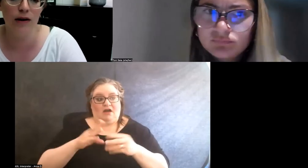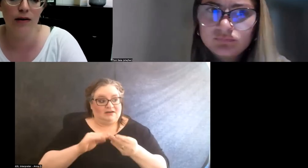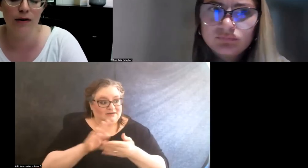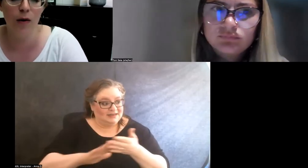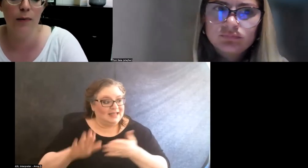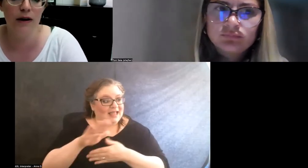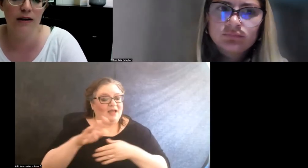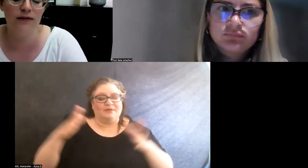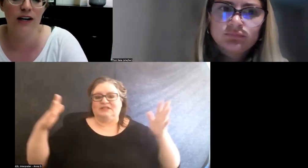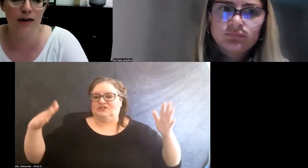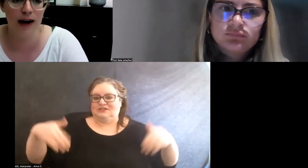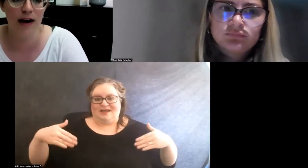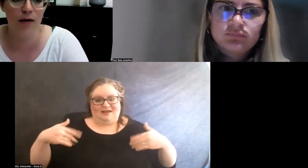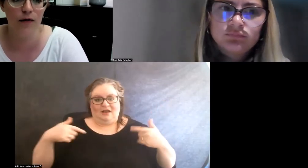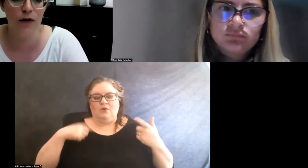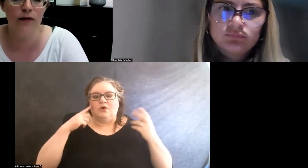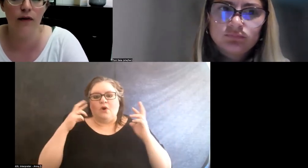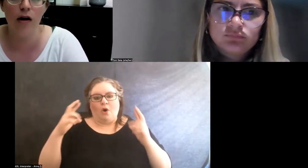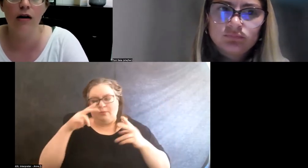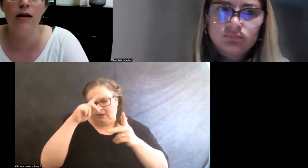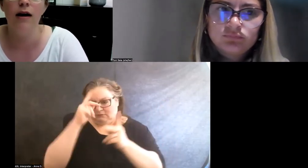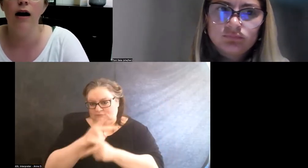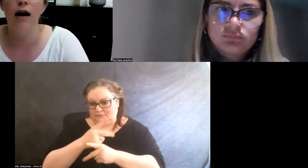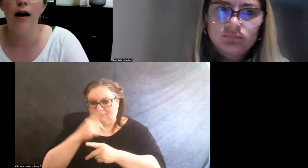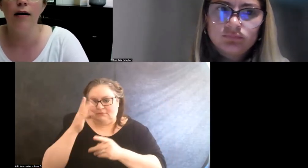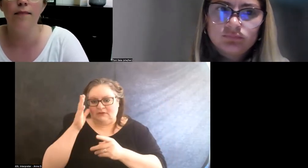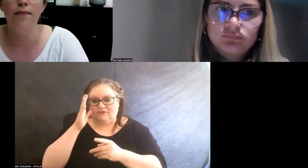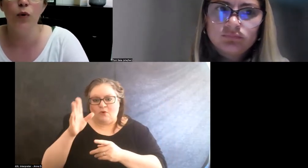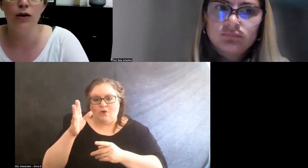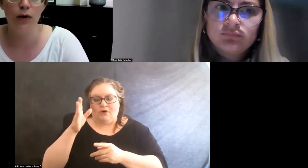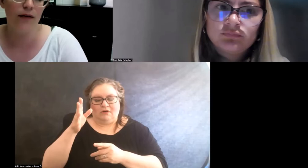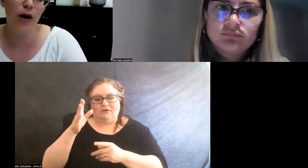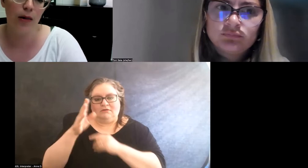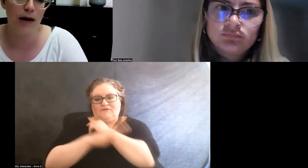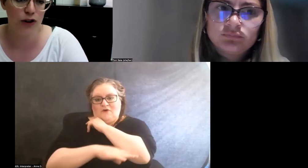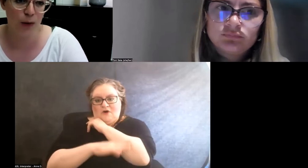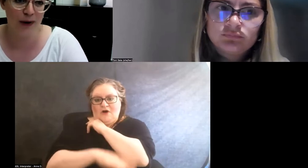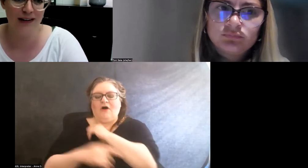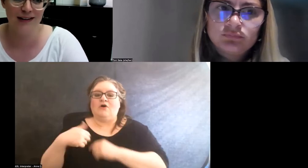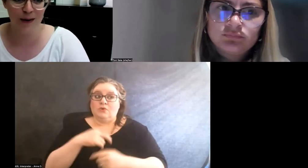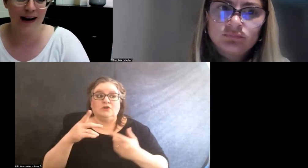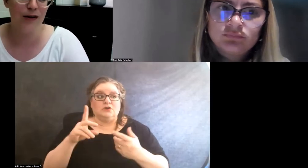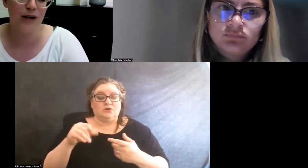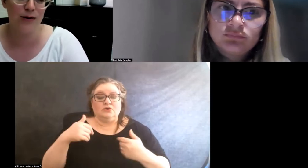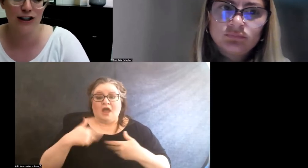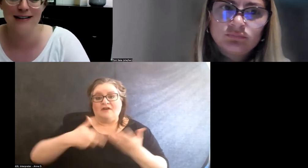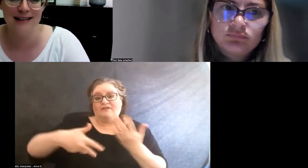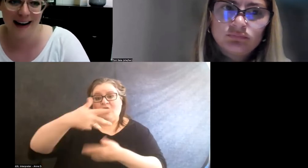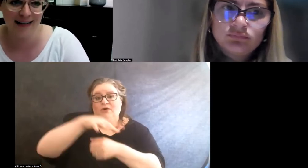We're hoping to figure that out for the fall. We do have a lounge open. So like Toni was just saying,